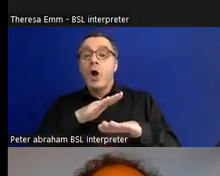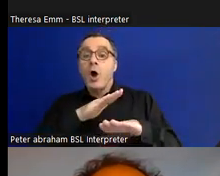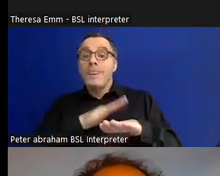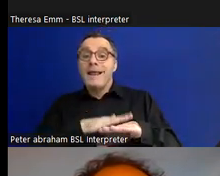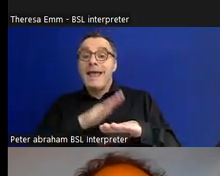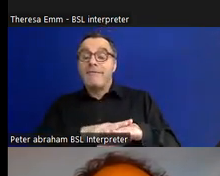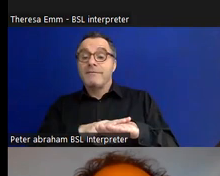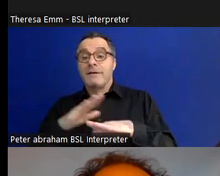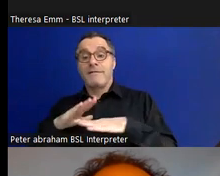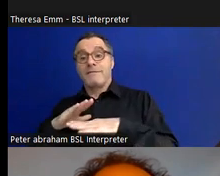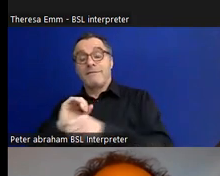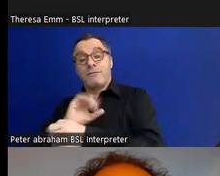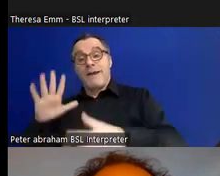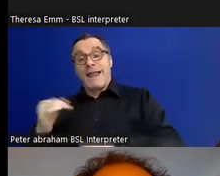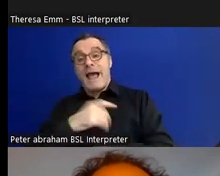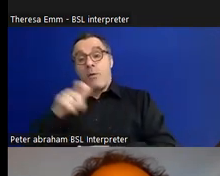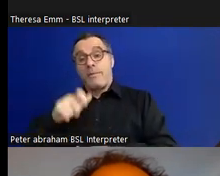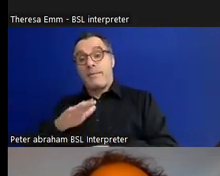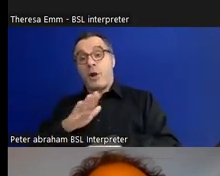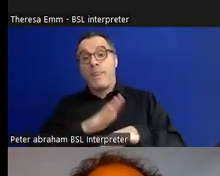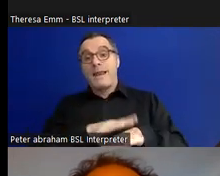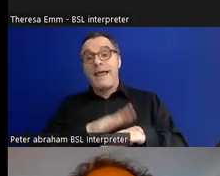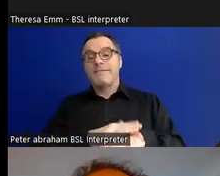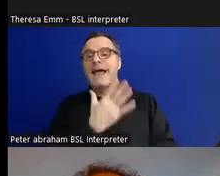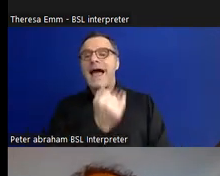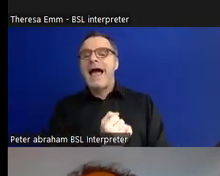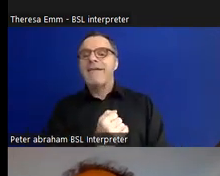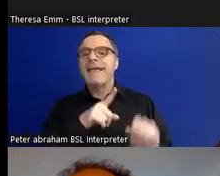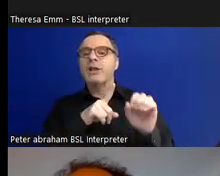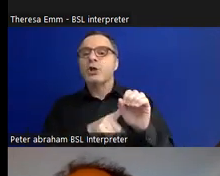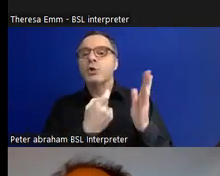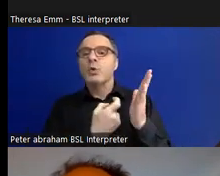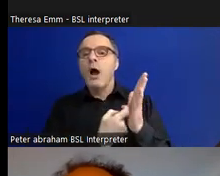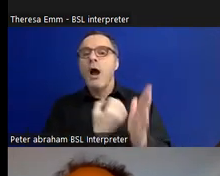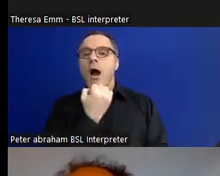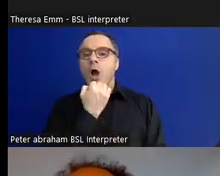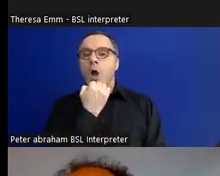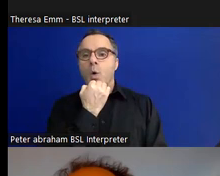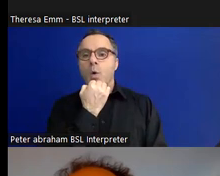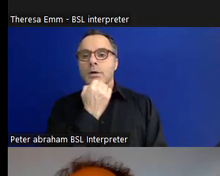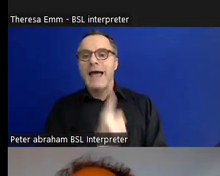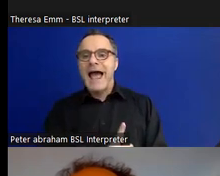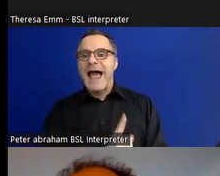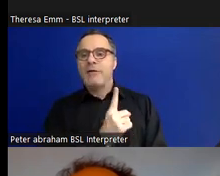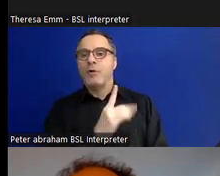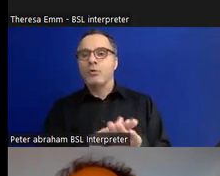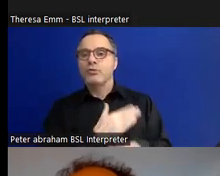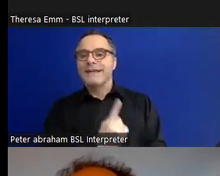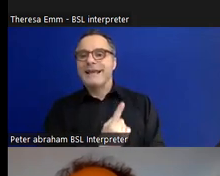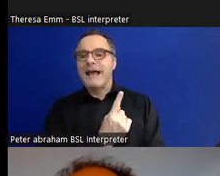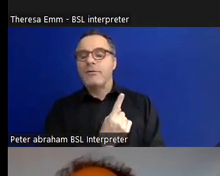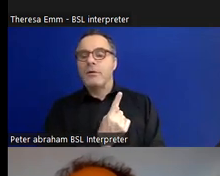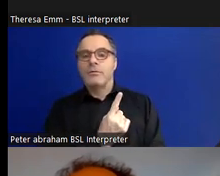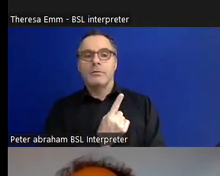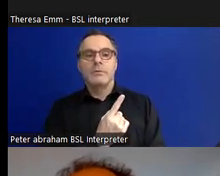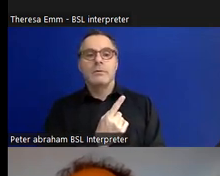there's a QR code with an arrow pointing up to it in green. Just to say that this exhibition was